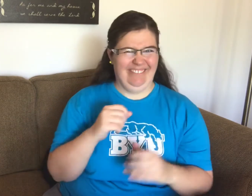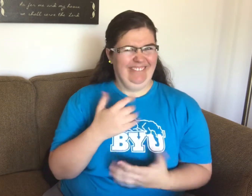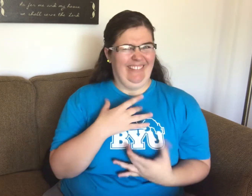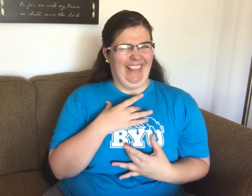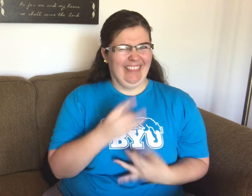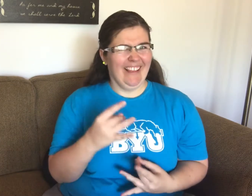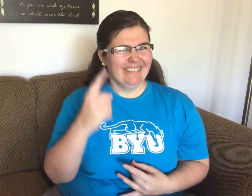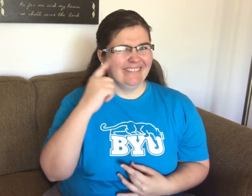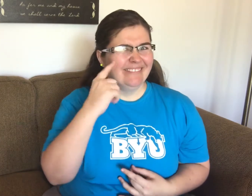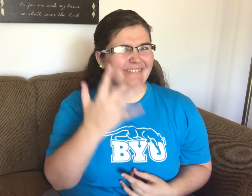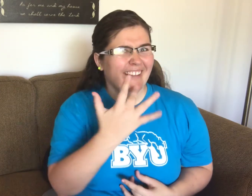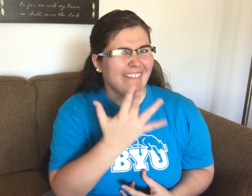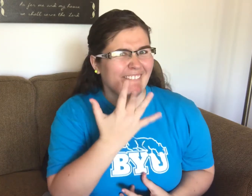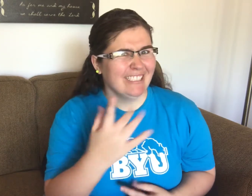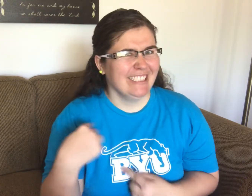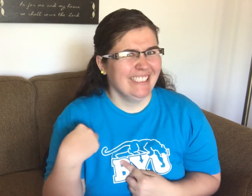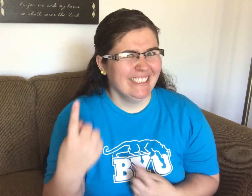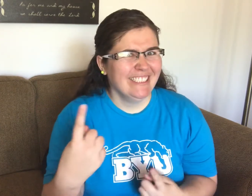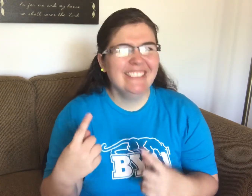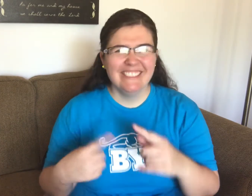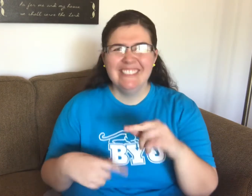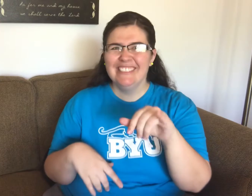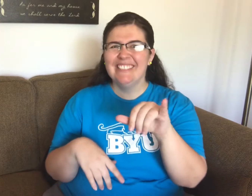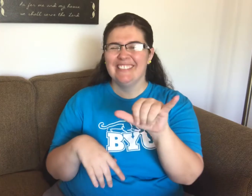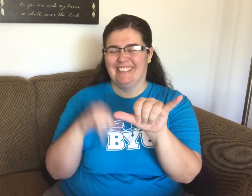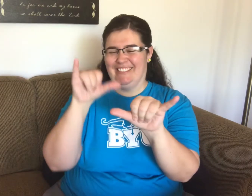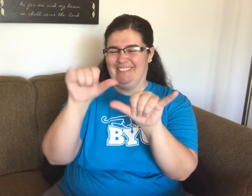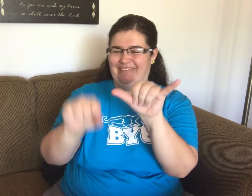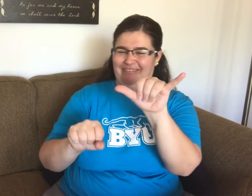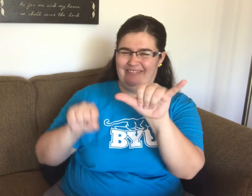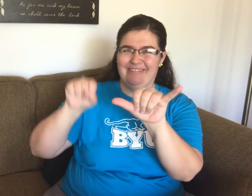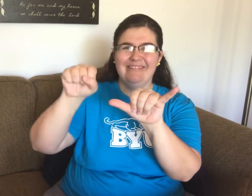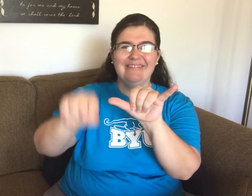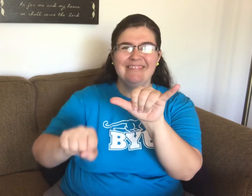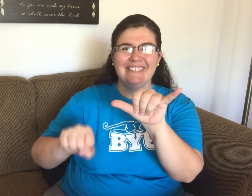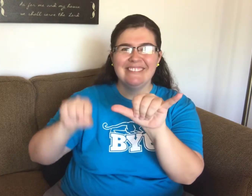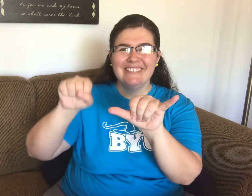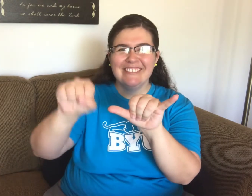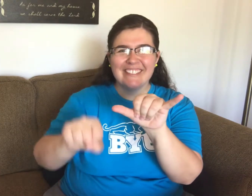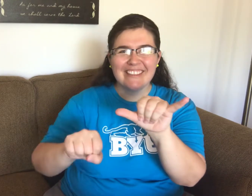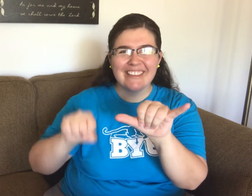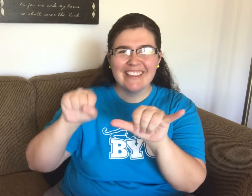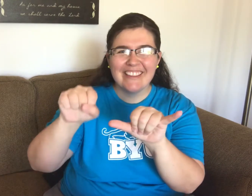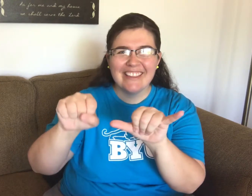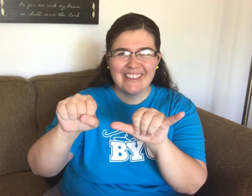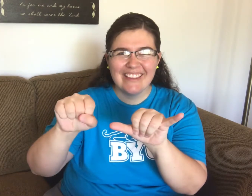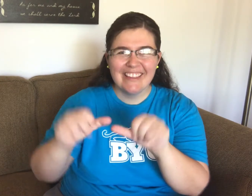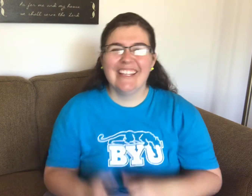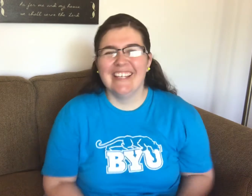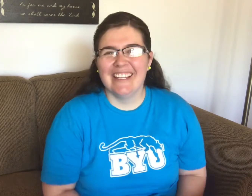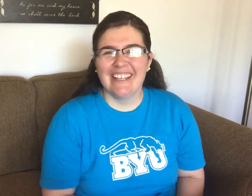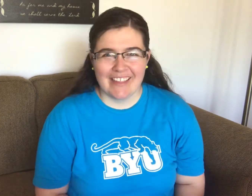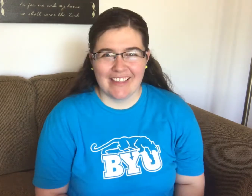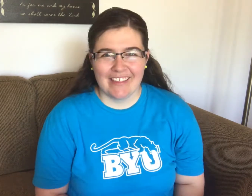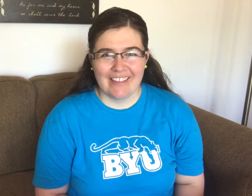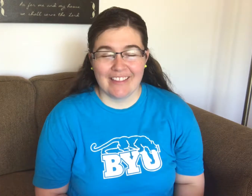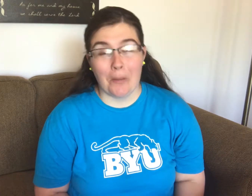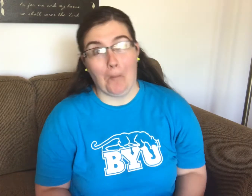I really like it! I think it's my favorite I've done so far. YOUTUBE